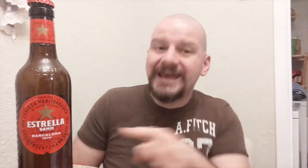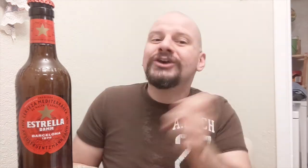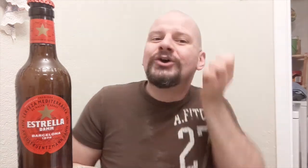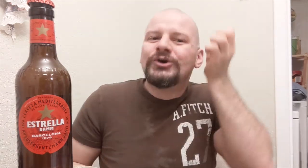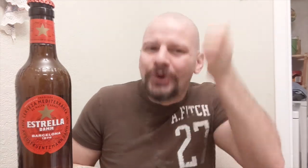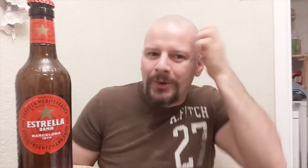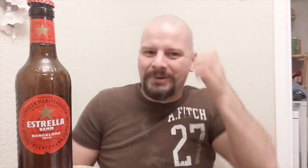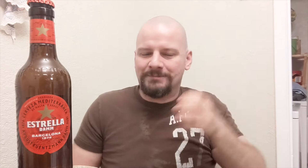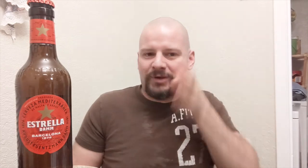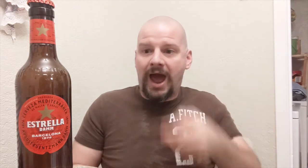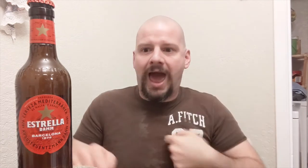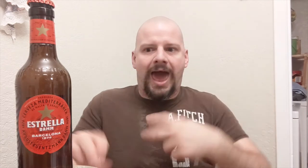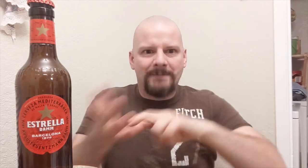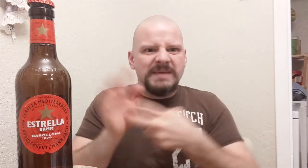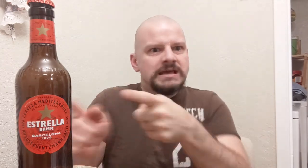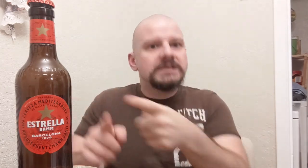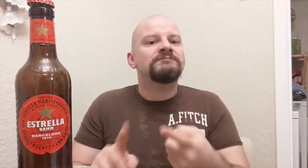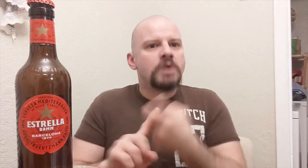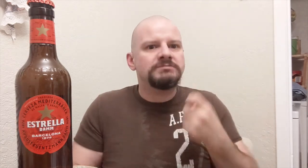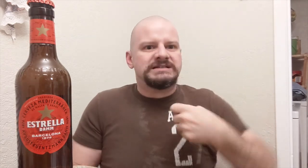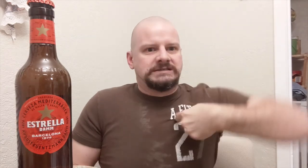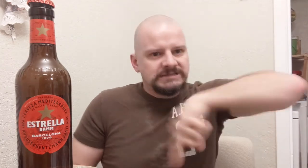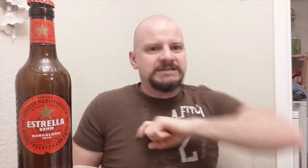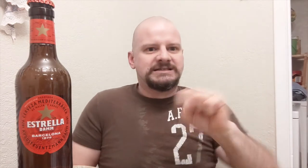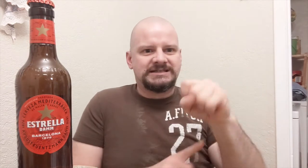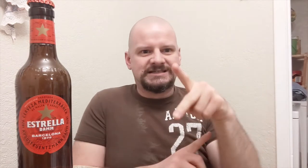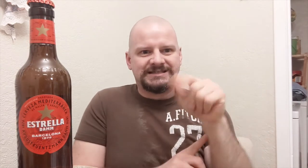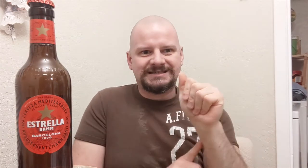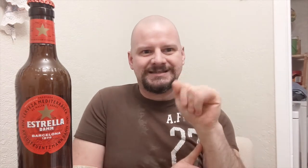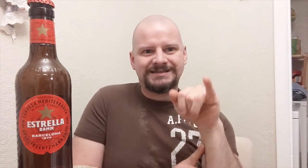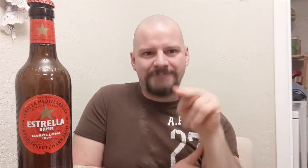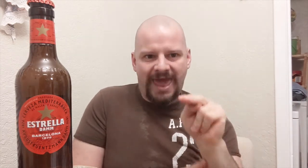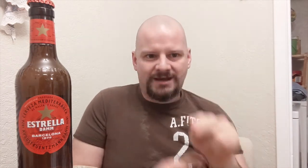This is European, I mean it's from Spain.